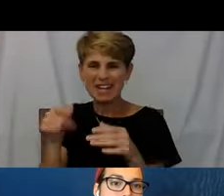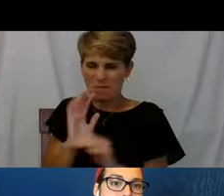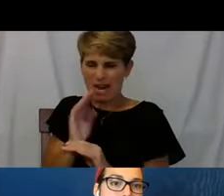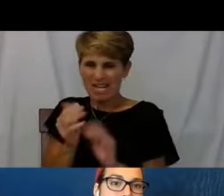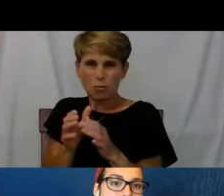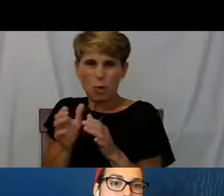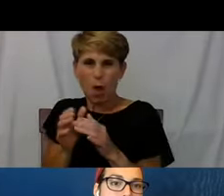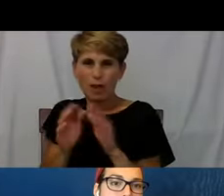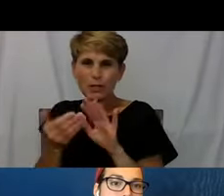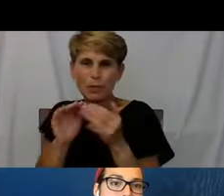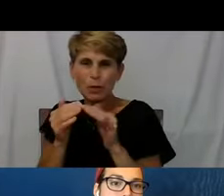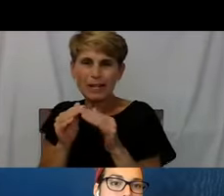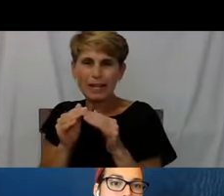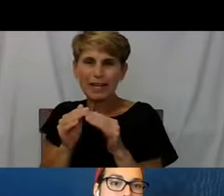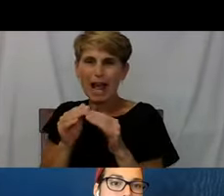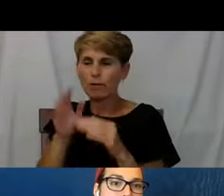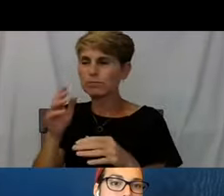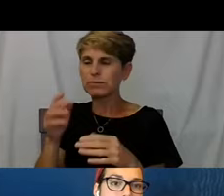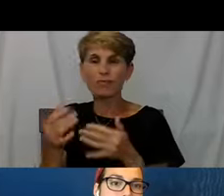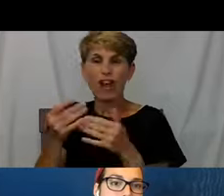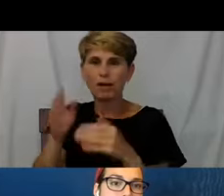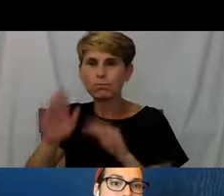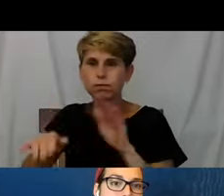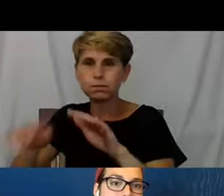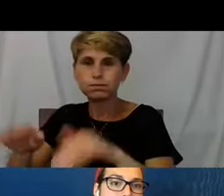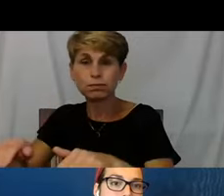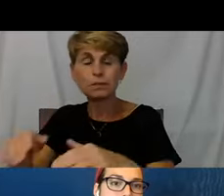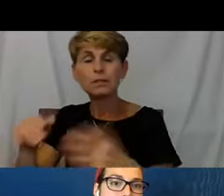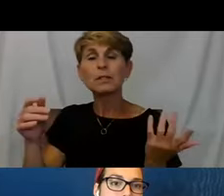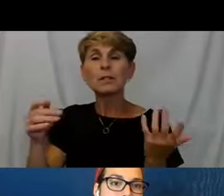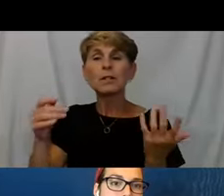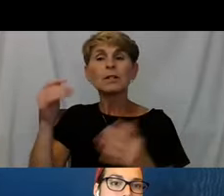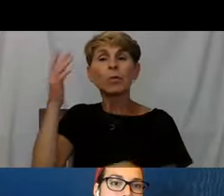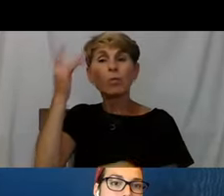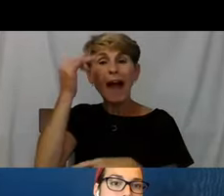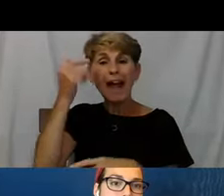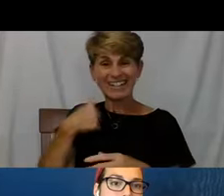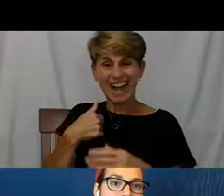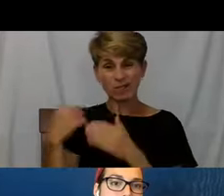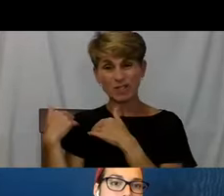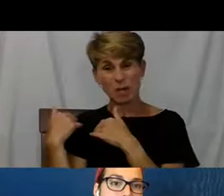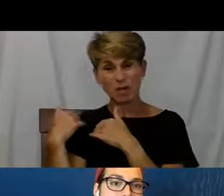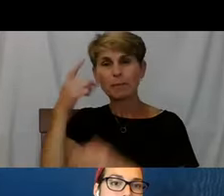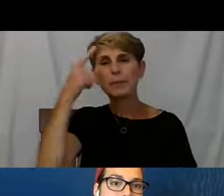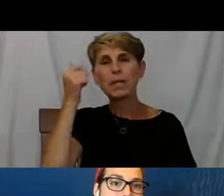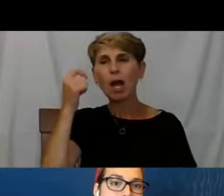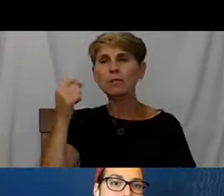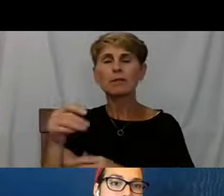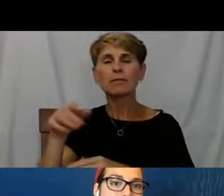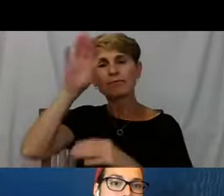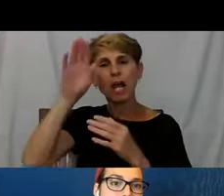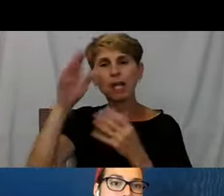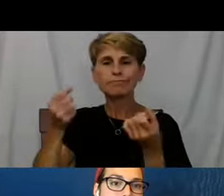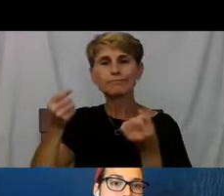because a lot of times the firetrucks won't come out there 'cause they don't have this ethic that we have about street medicine. So they'll just let it burn